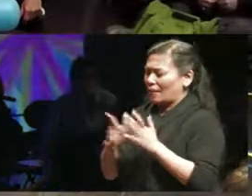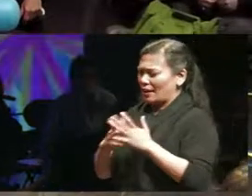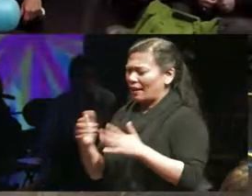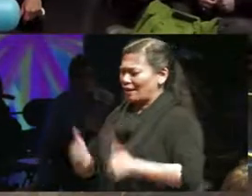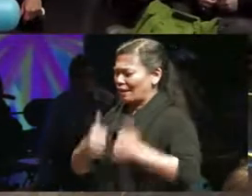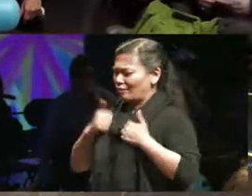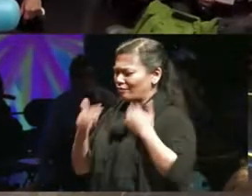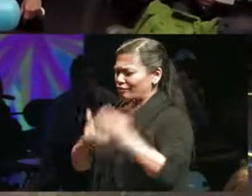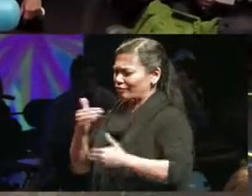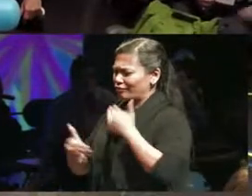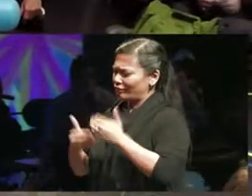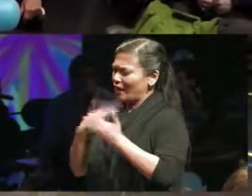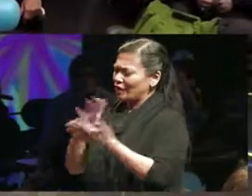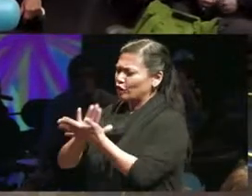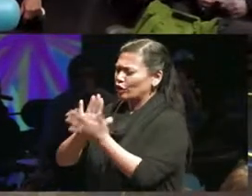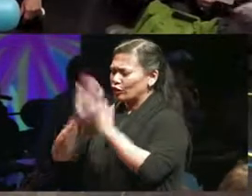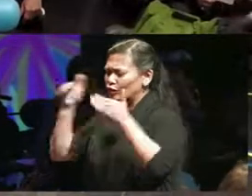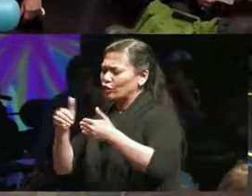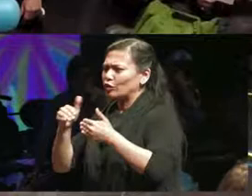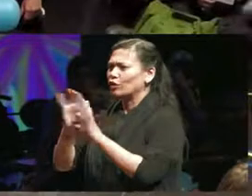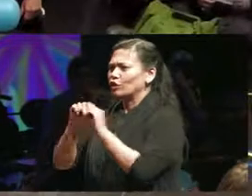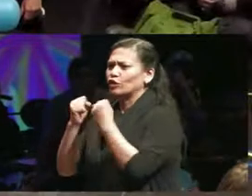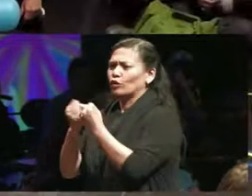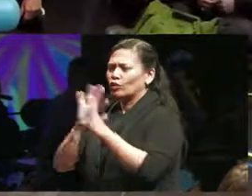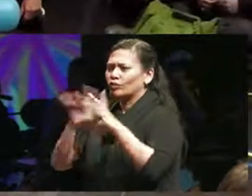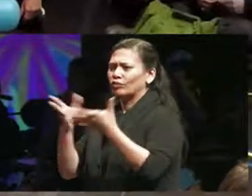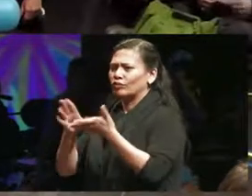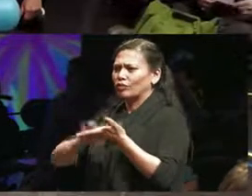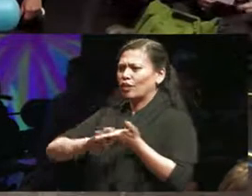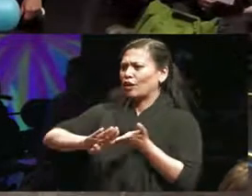body of scholarship centered on social marginalization the concept of precarity